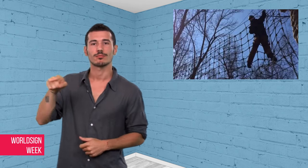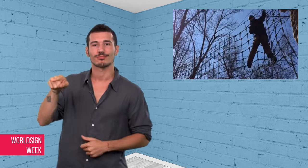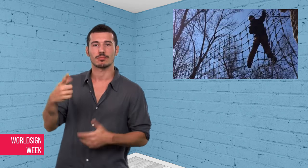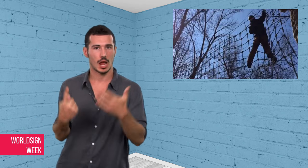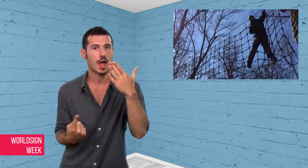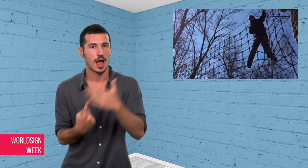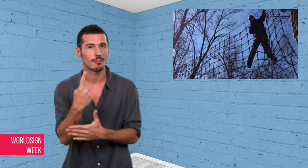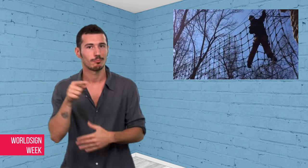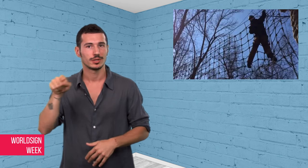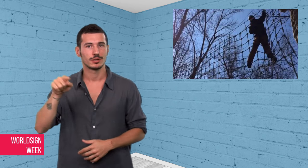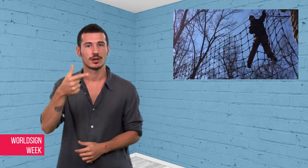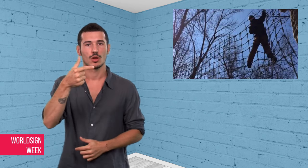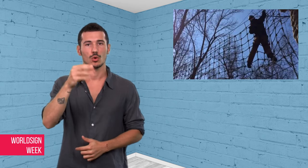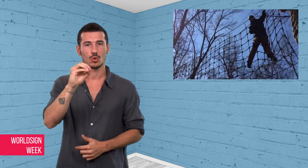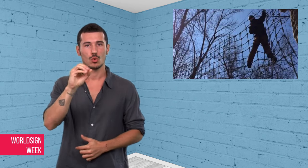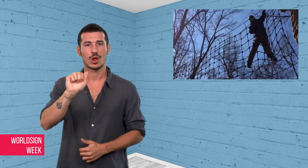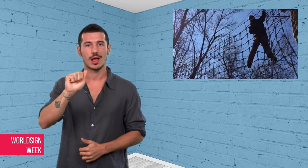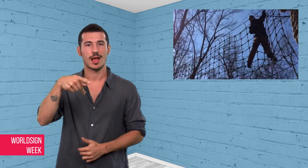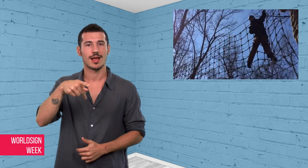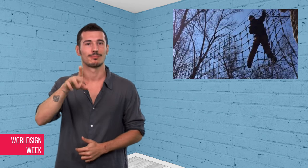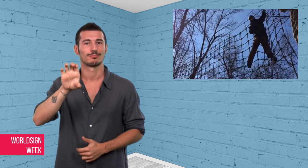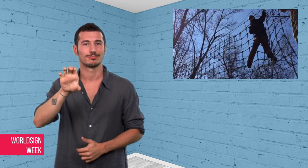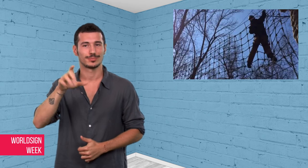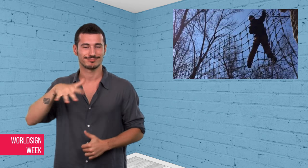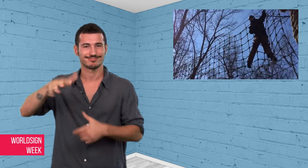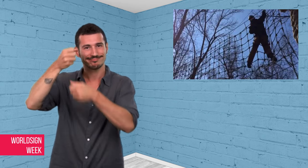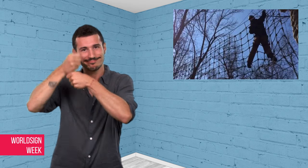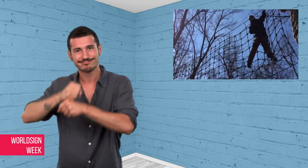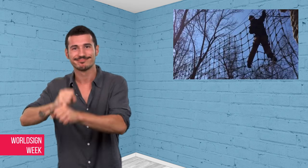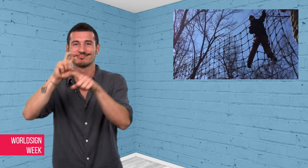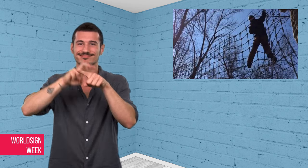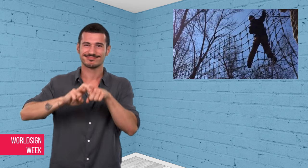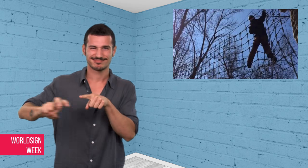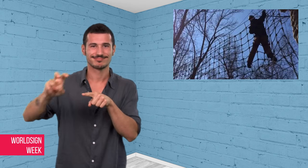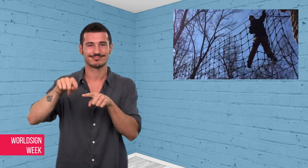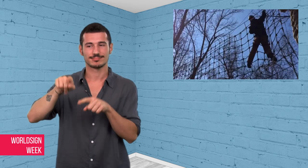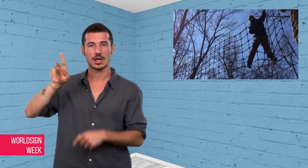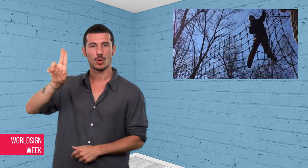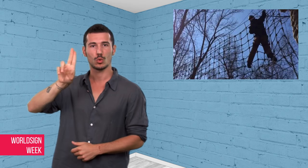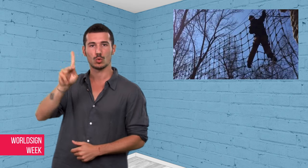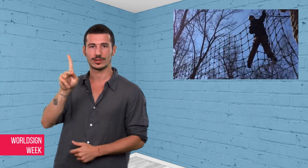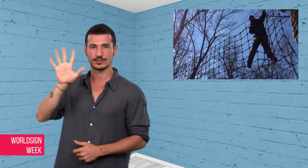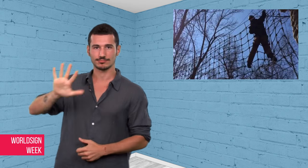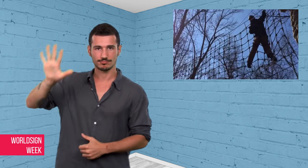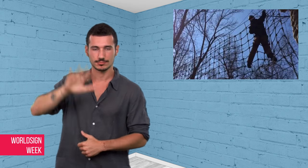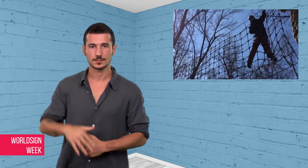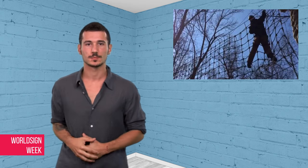It happened at the ‘Go Ape’ adventure park